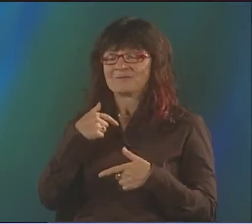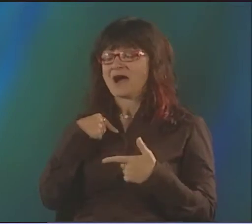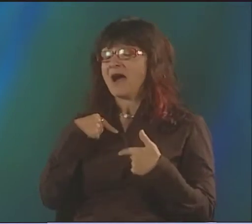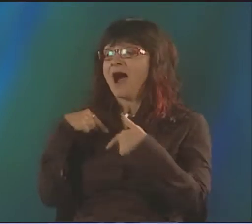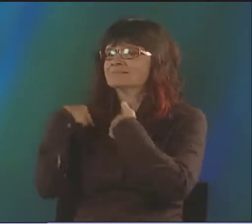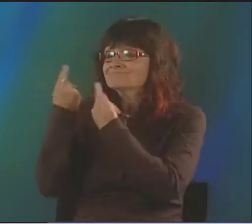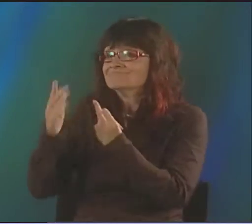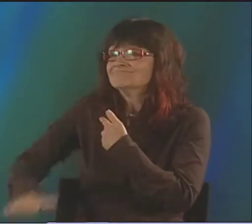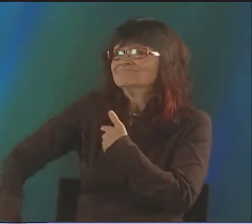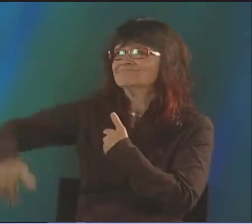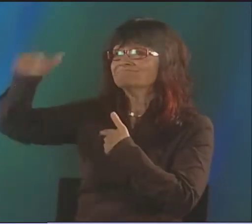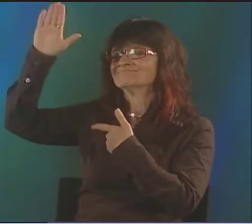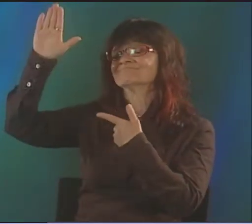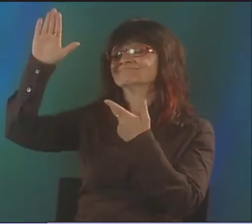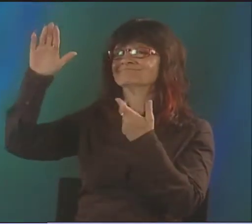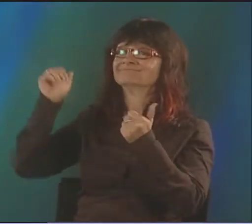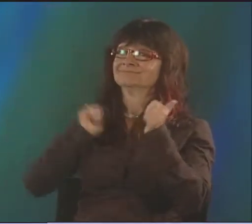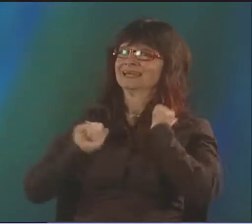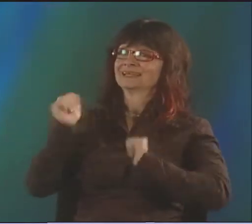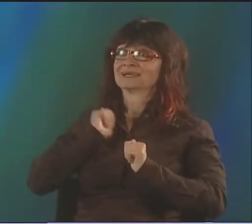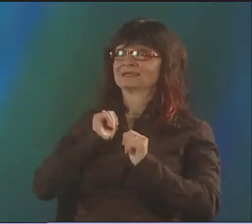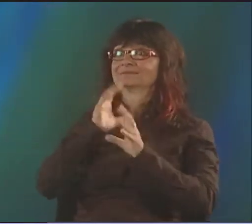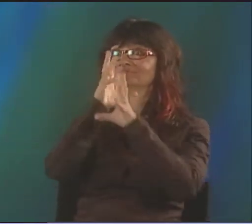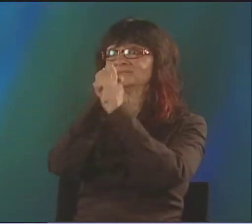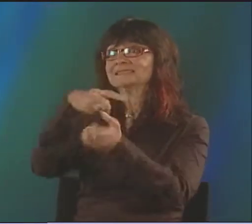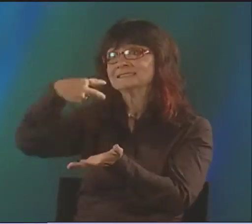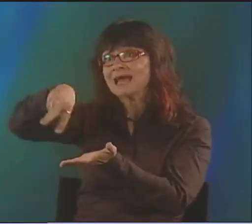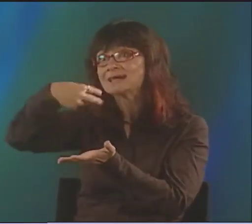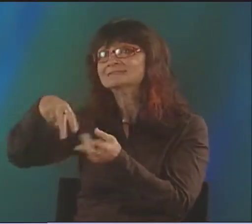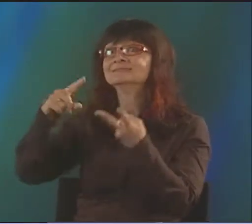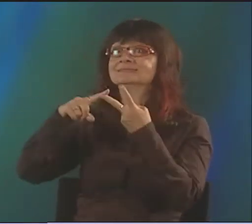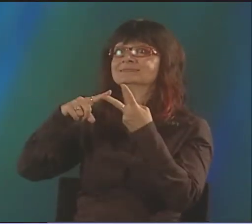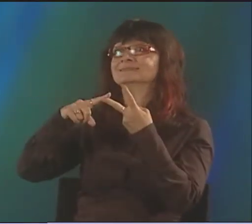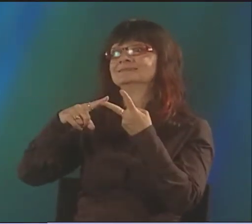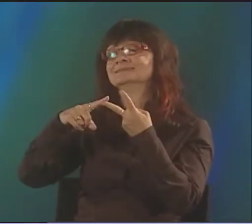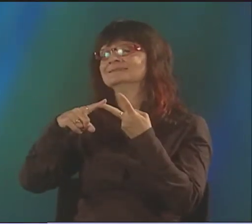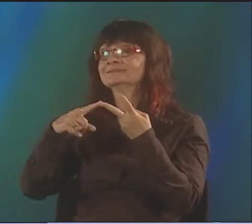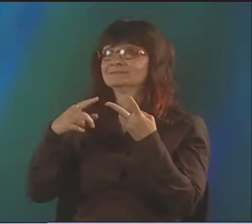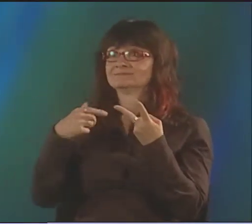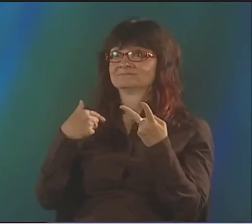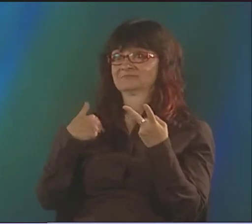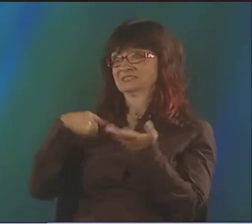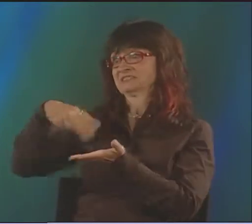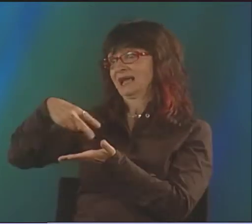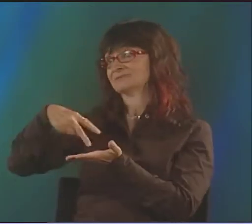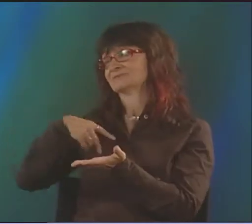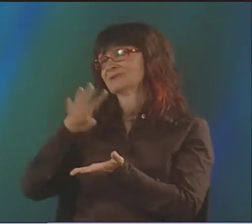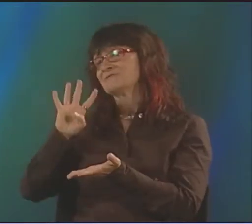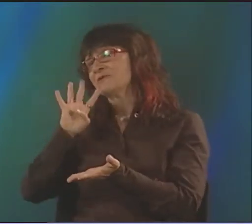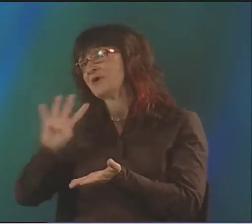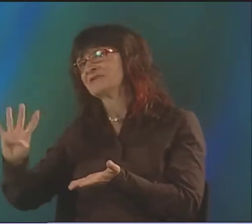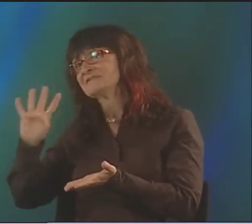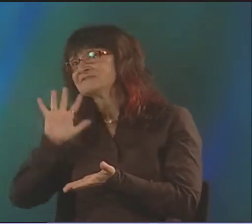THEY APPLAUDED ME. AND OF COURSE, I GREW UP ACTING AND DANCING AND PERFORMING.